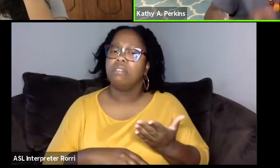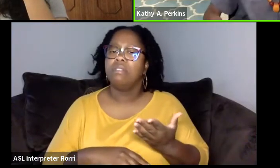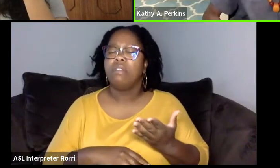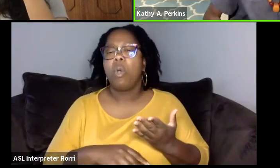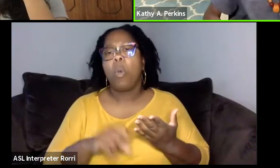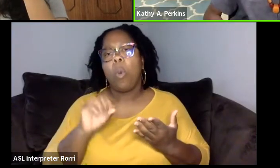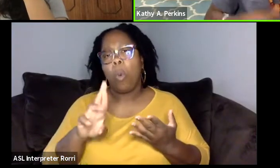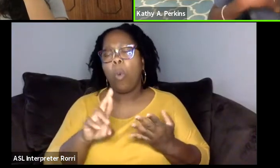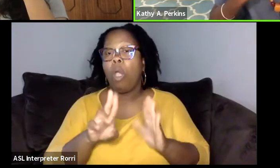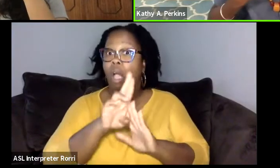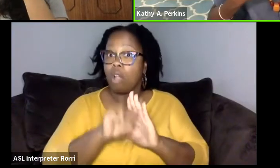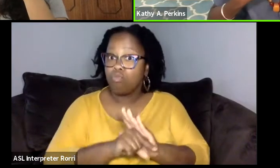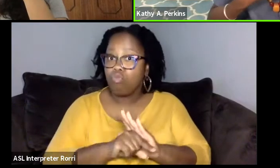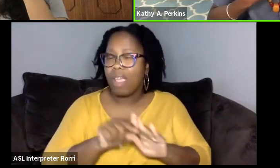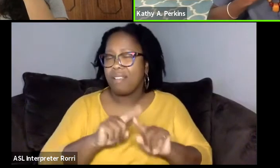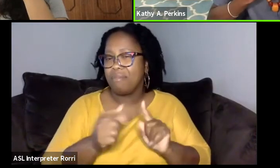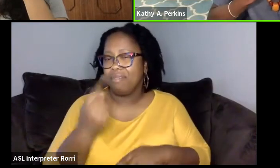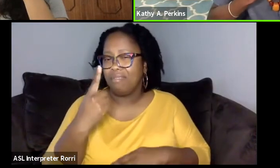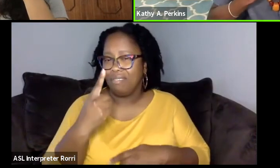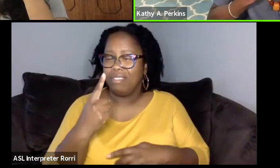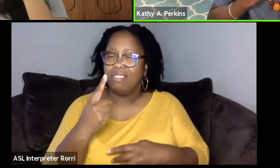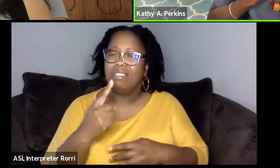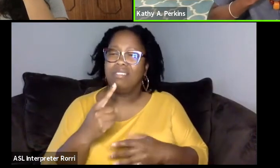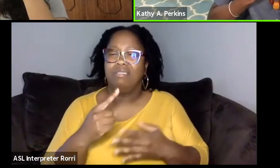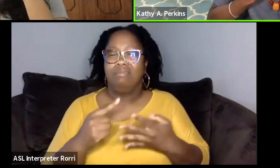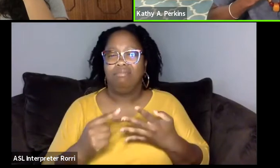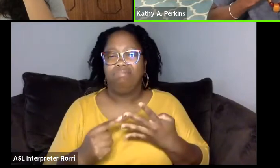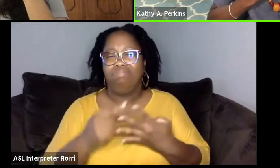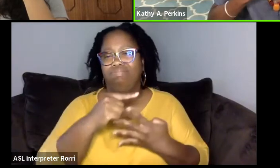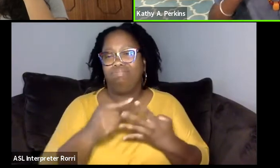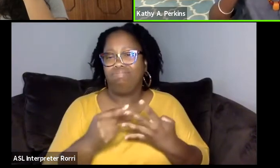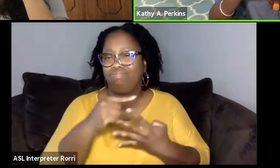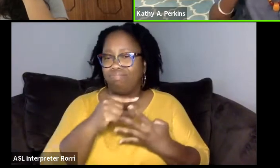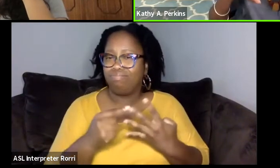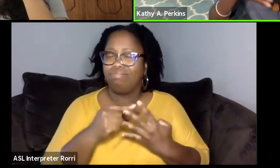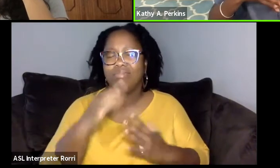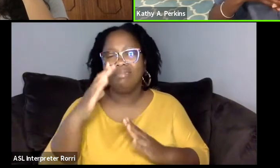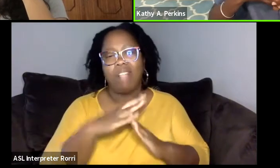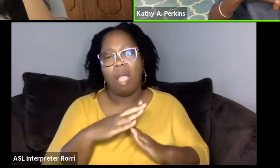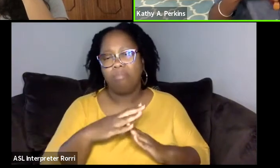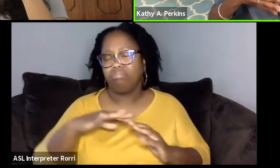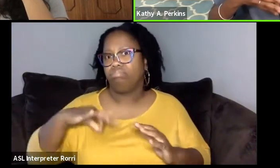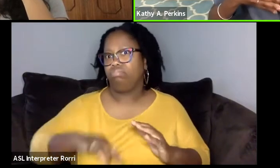And that was one of my most rewarding courses because we looked at theater primarily